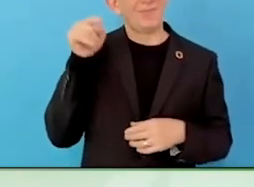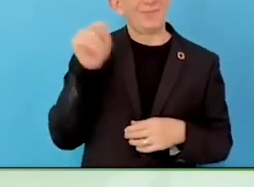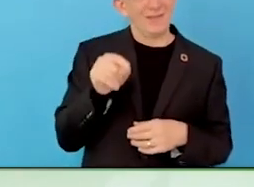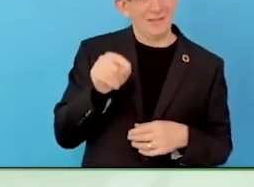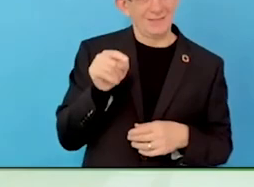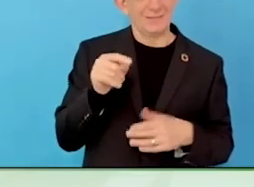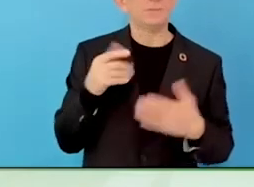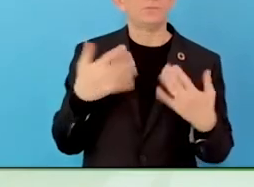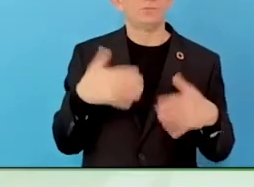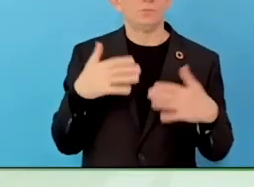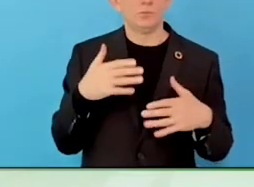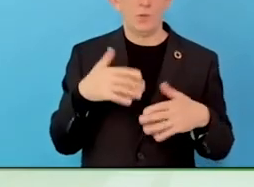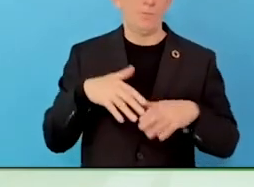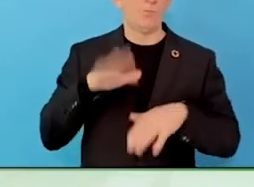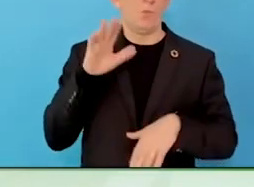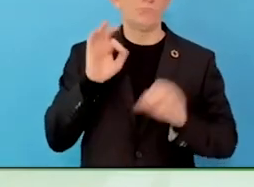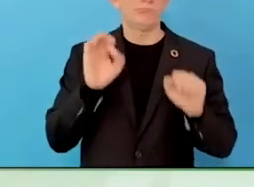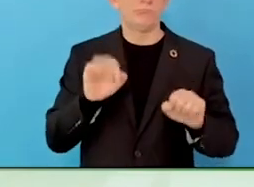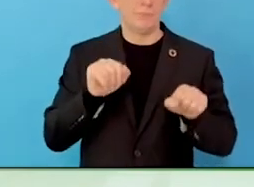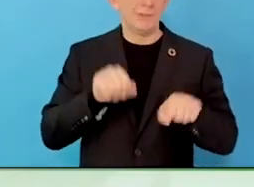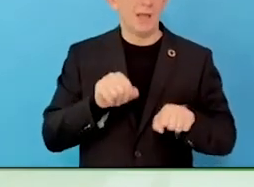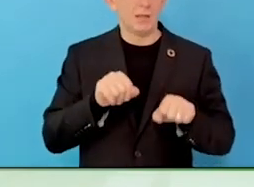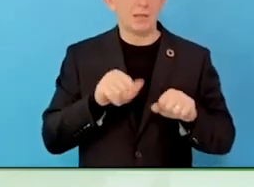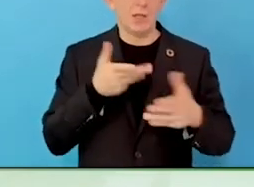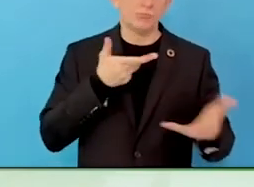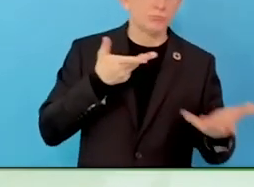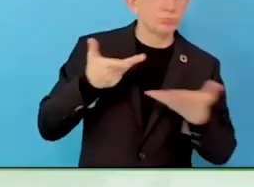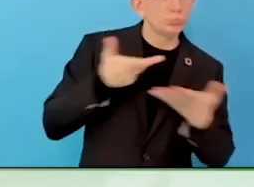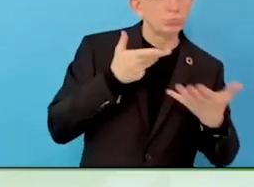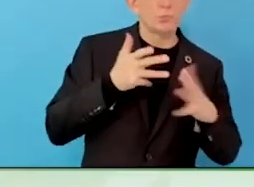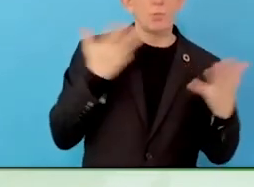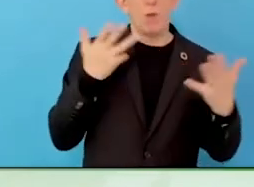dynamic or shift is in desperate need for talent that is going on.